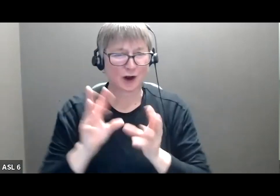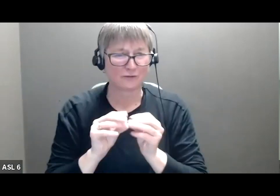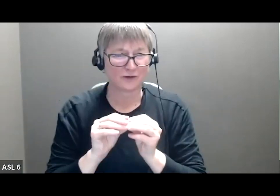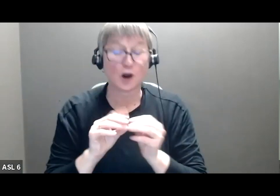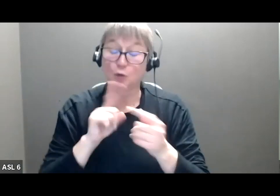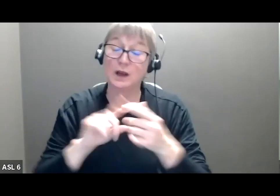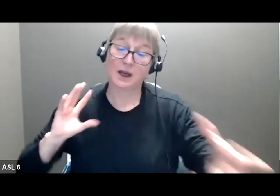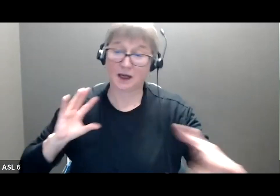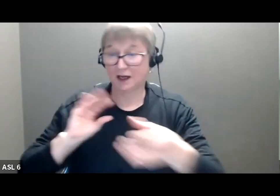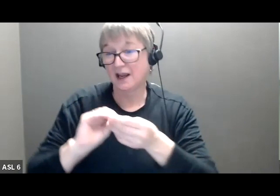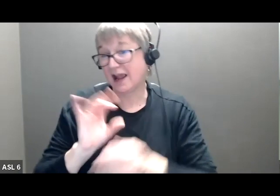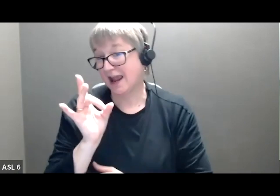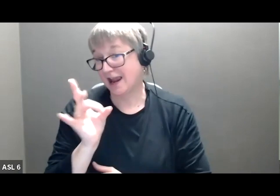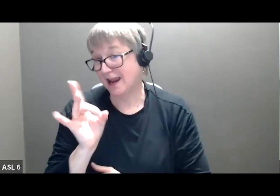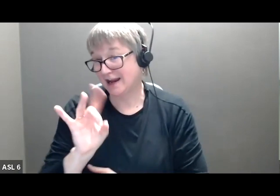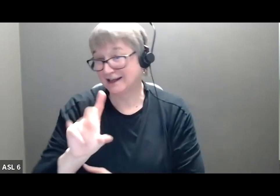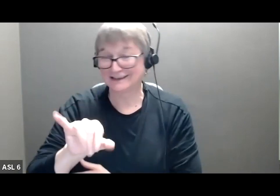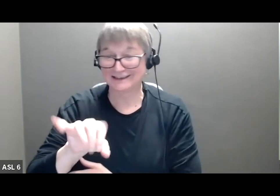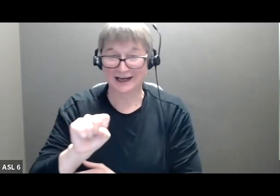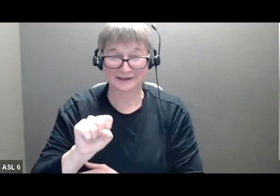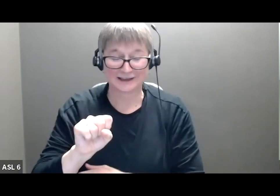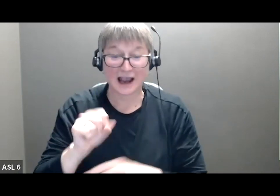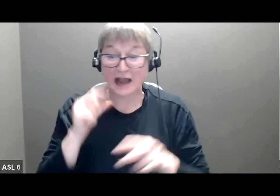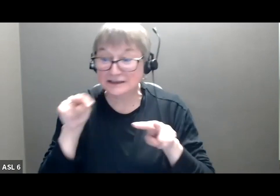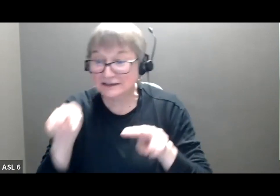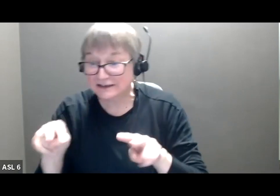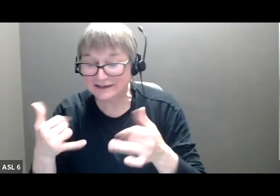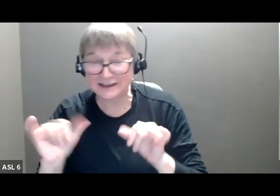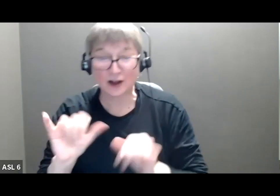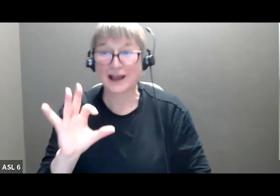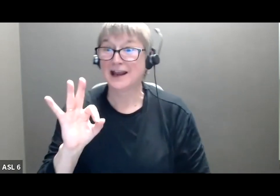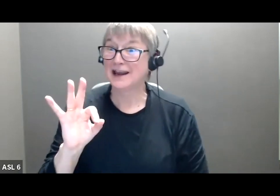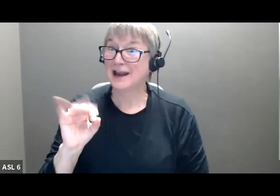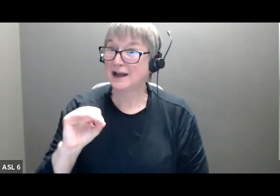And we have, at this moment in time, a 90 percent retention rate on the